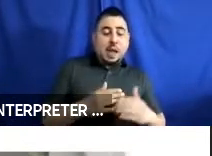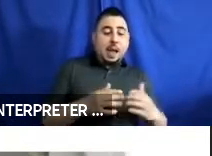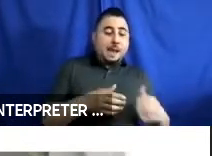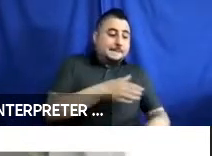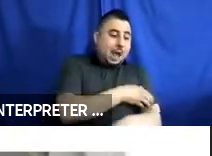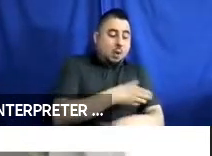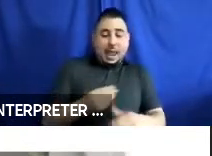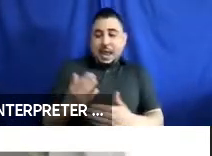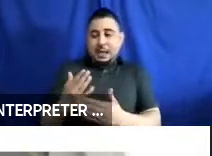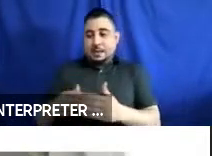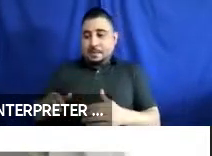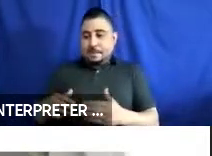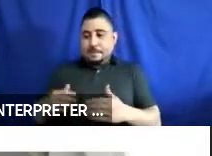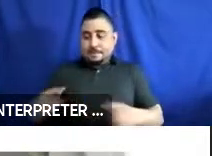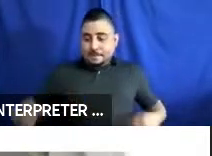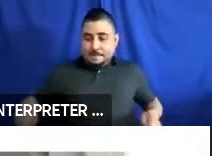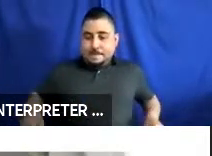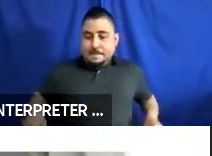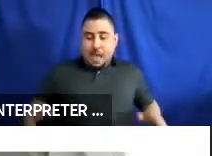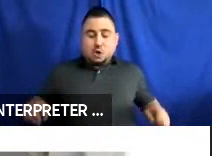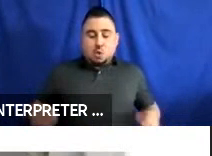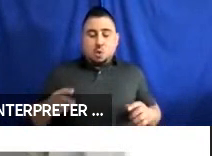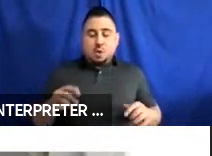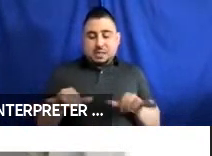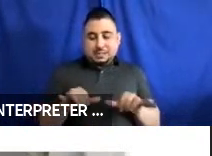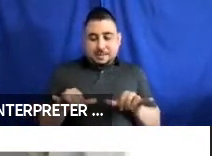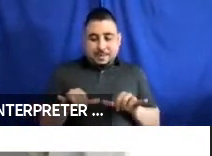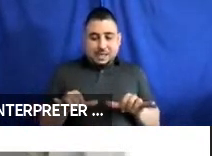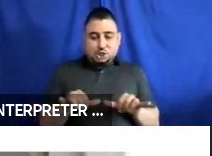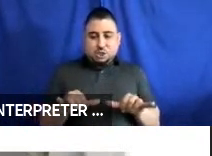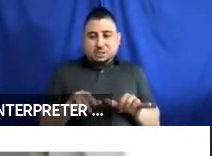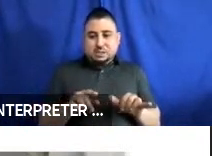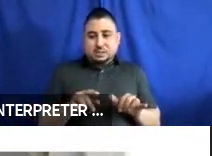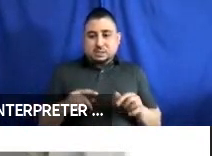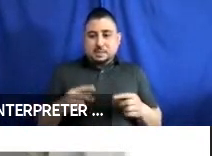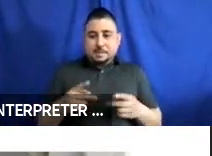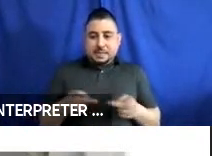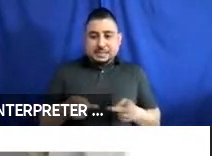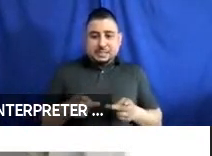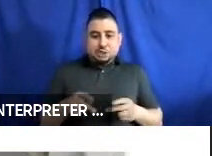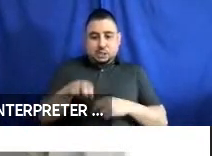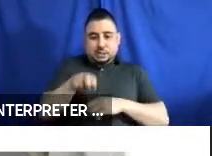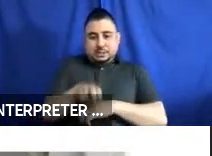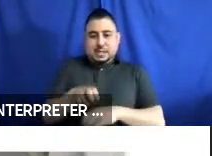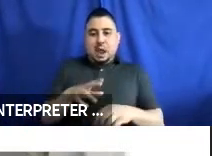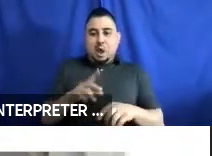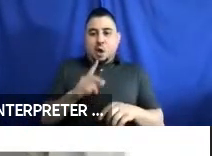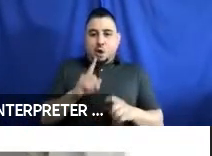we know that the dimensions of the wheelchair’s position the occupants differently and get